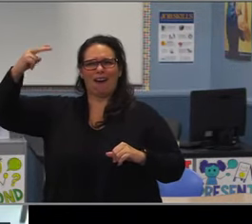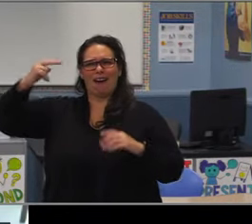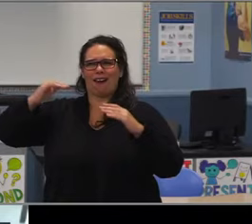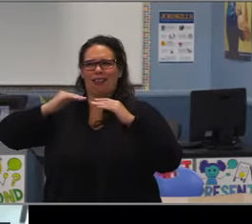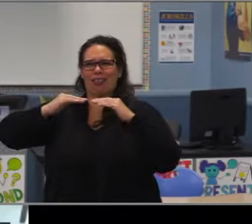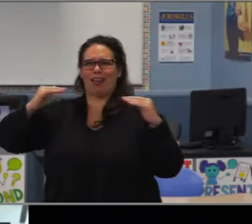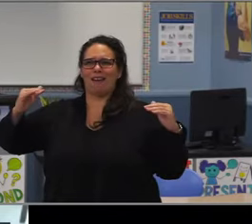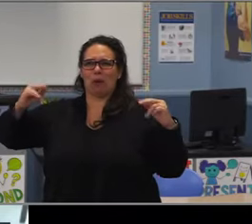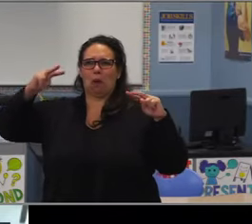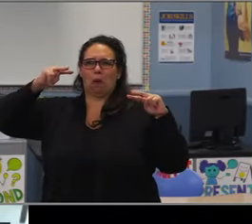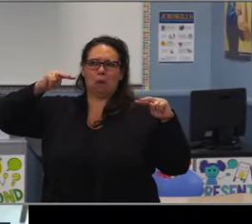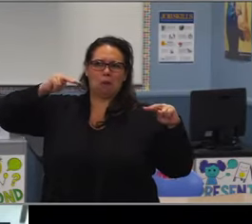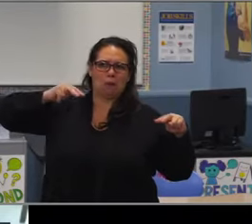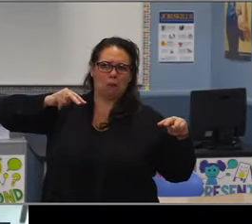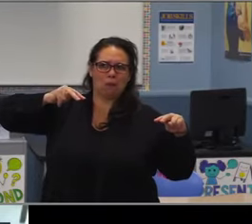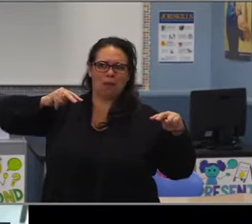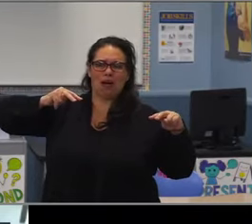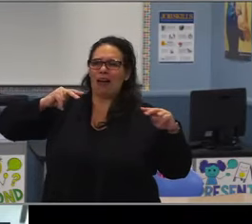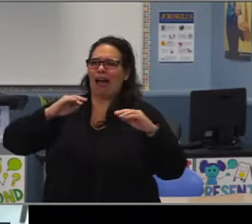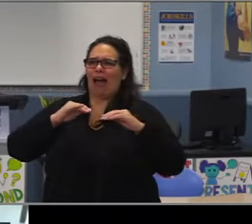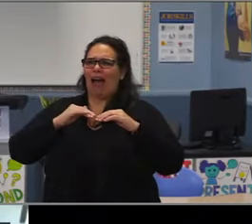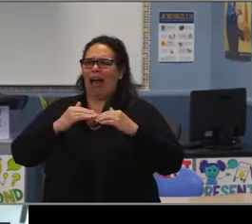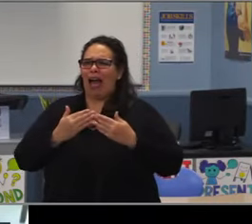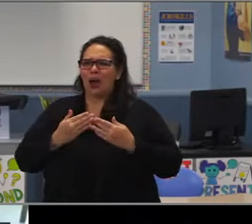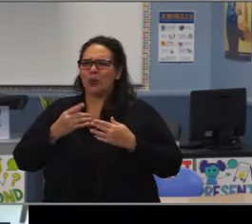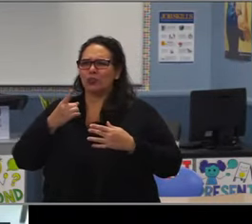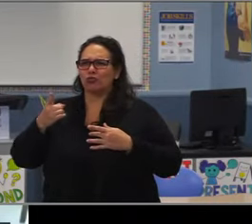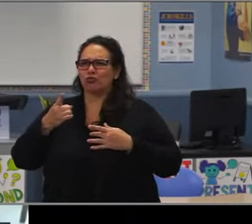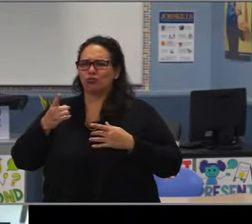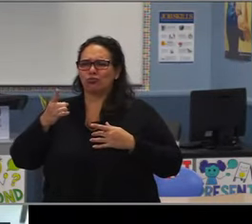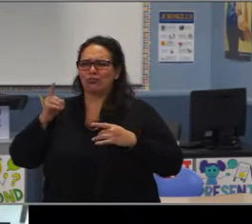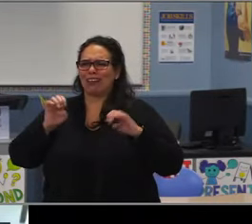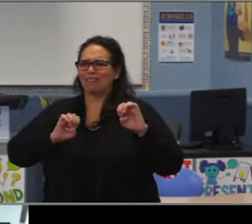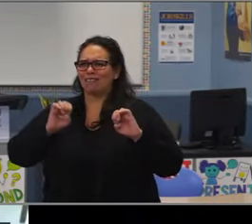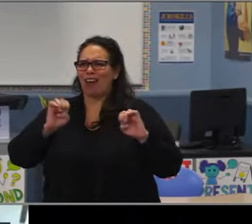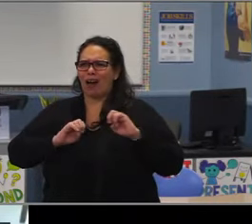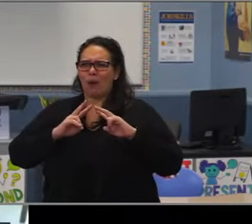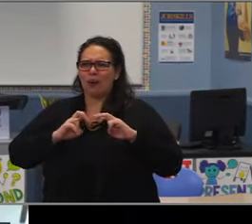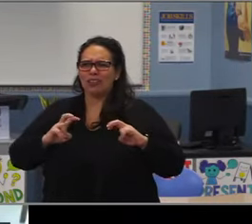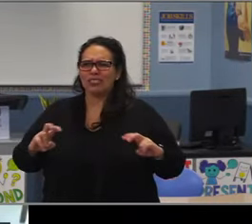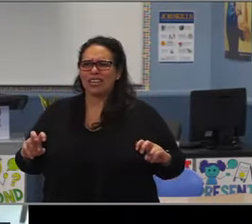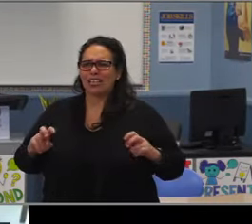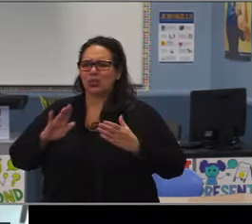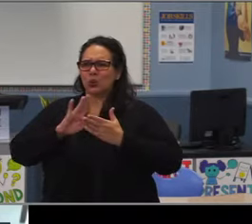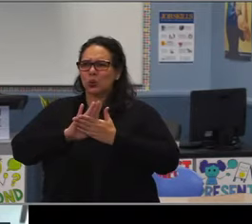creating just elementary schools, I assume that those students would then go to our existing middle schools,